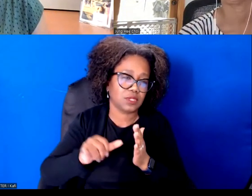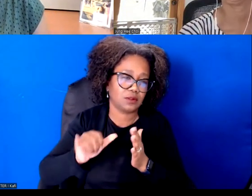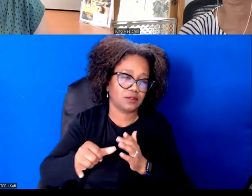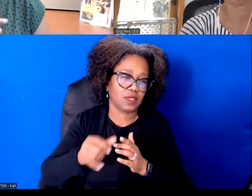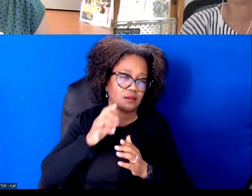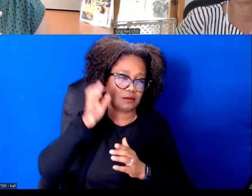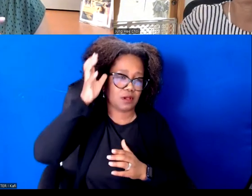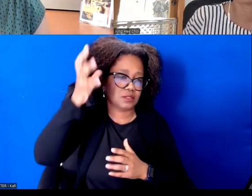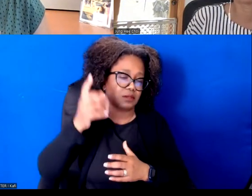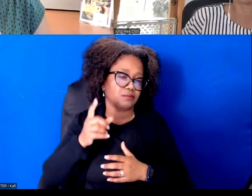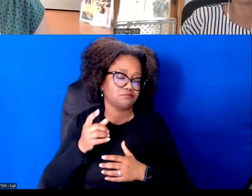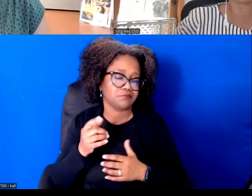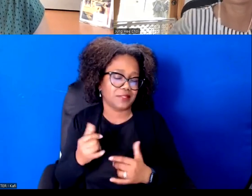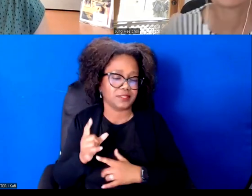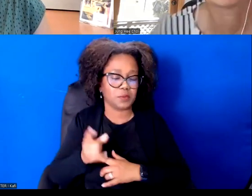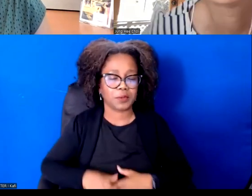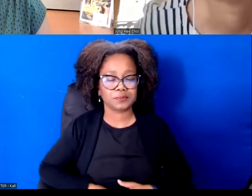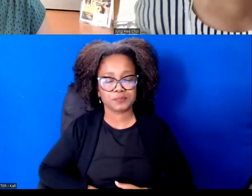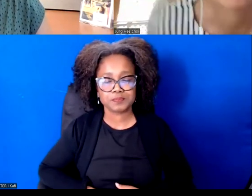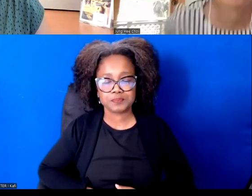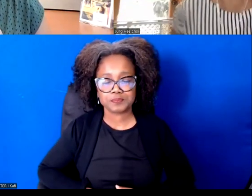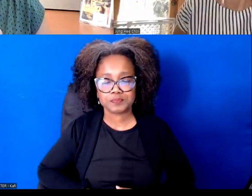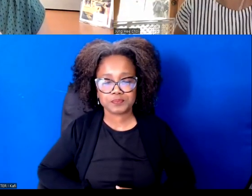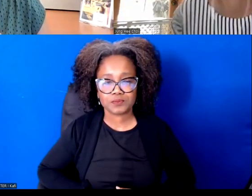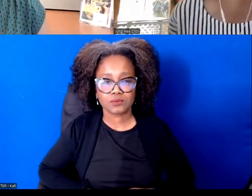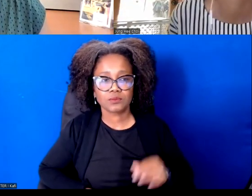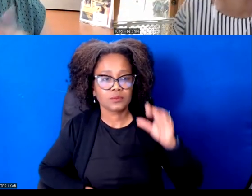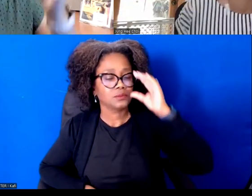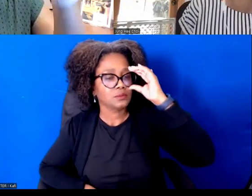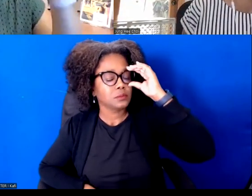I think, John, he started to answer one of the questions I saw in the chat, which is